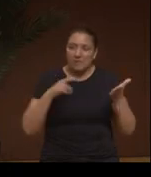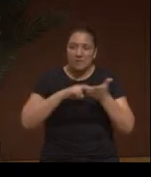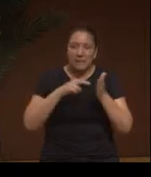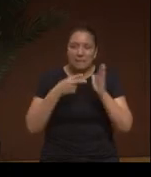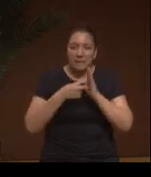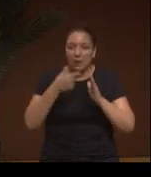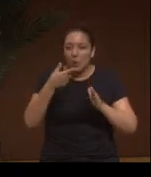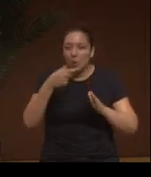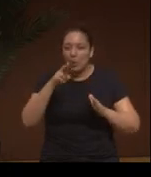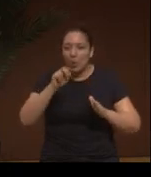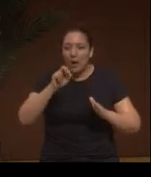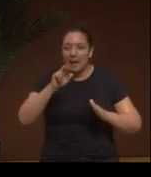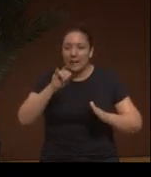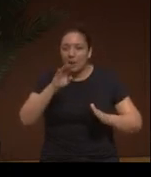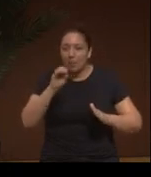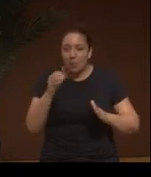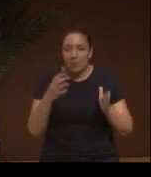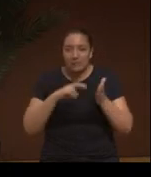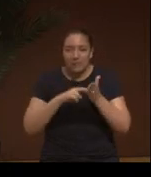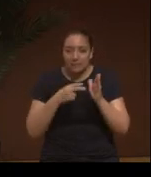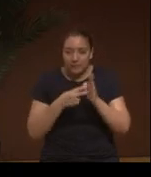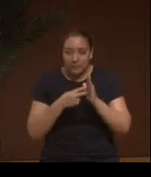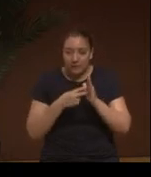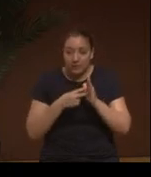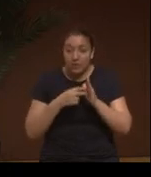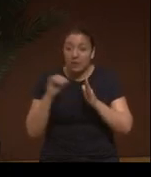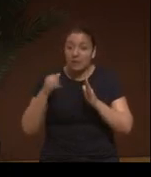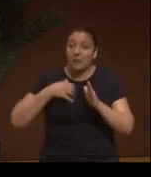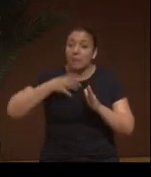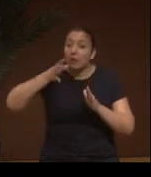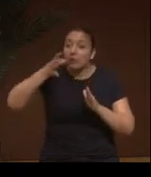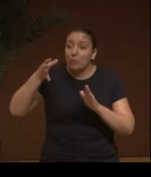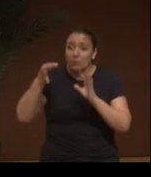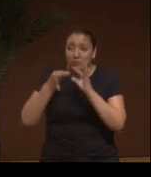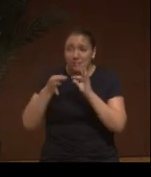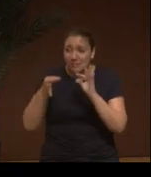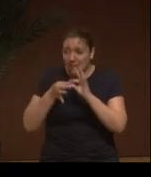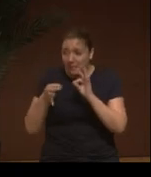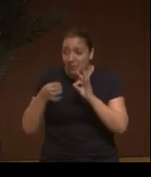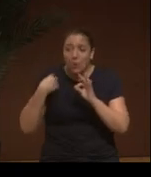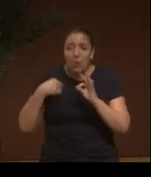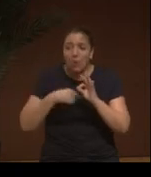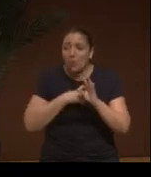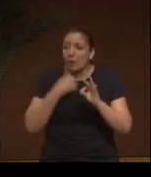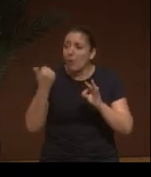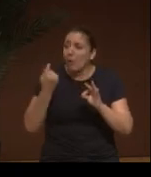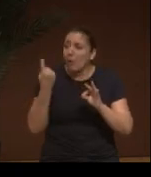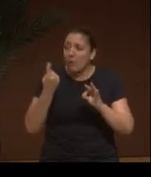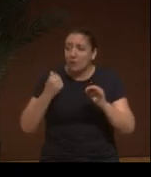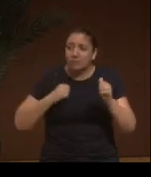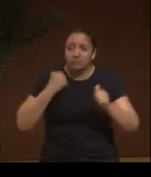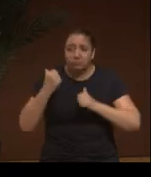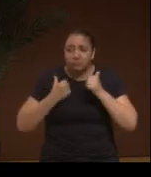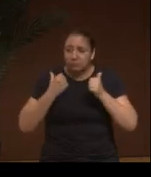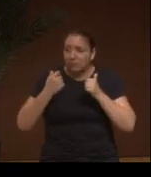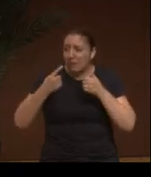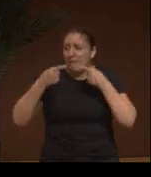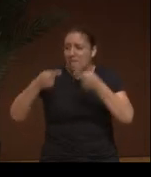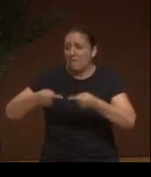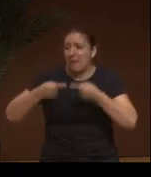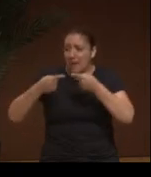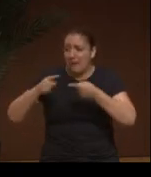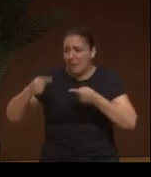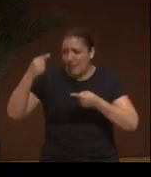I love to teach the pride of our men, what really means to be guaribo.